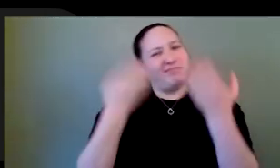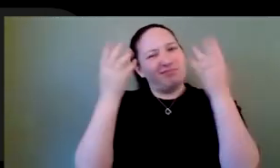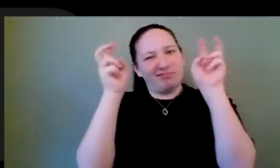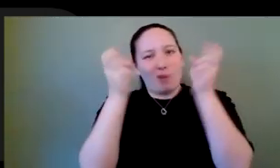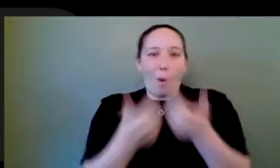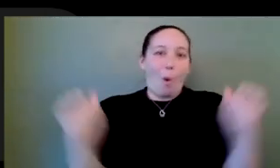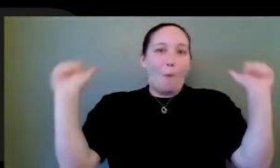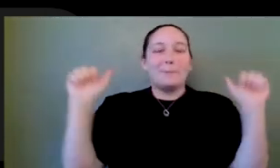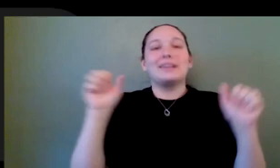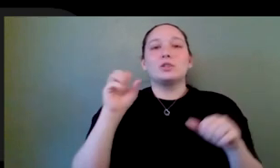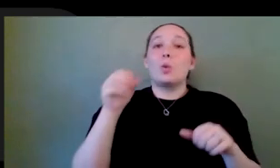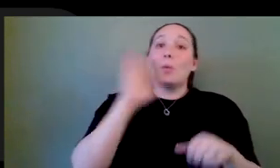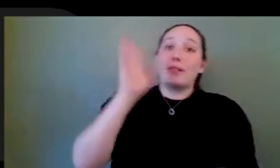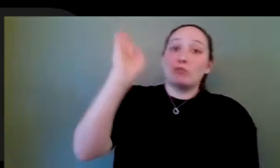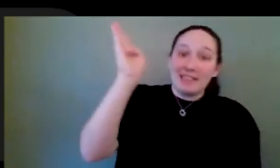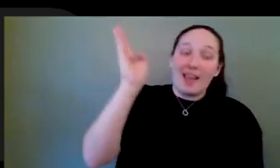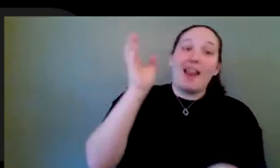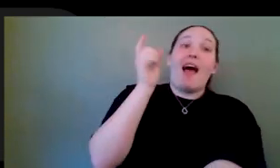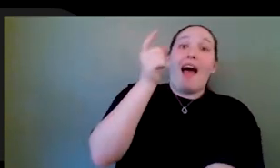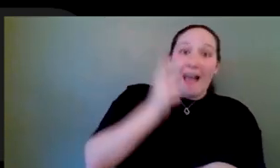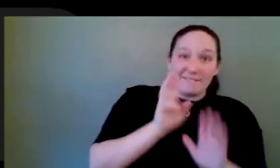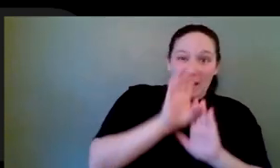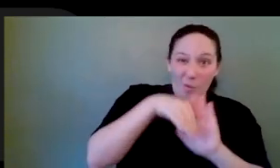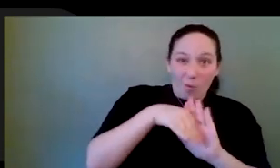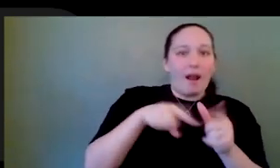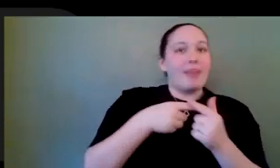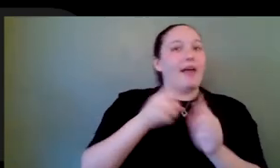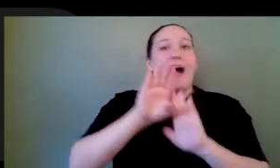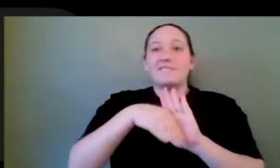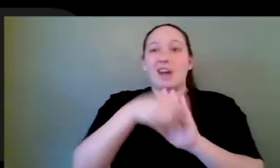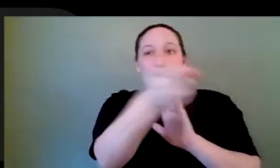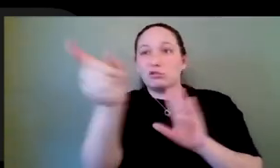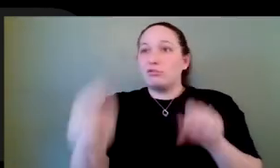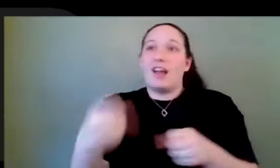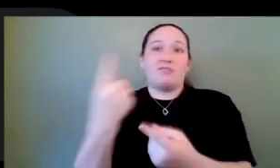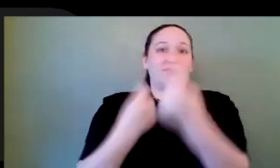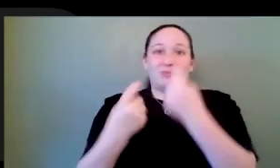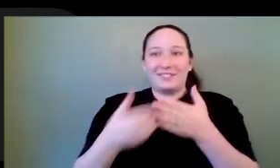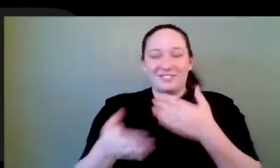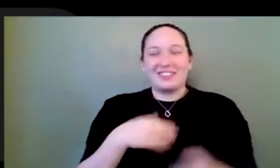presentation will be devoted to that. And without further ado, Sam, I will speak slow. But you seem